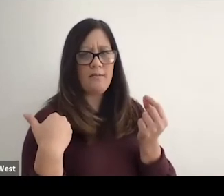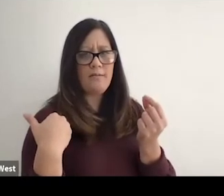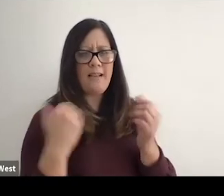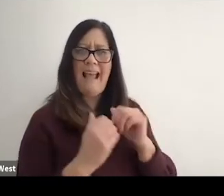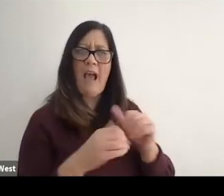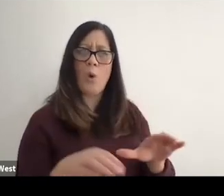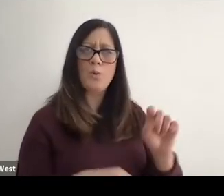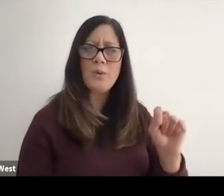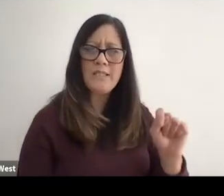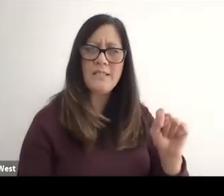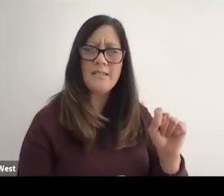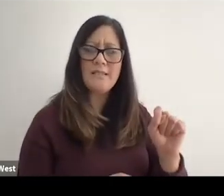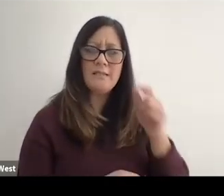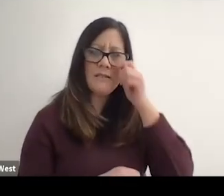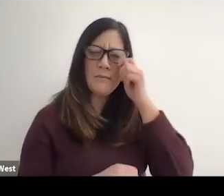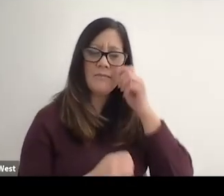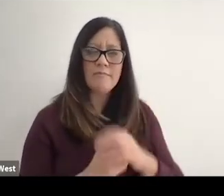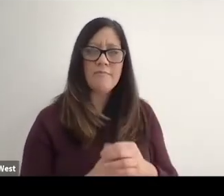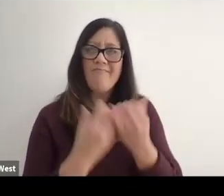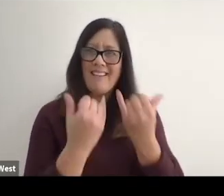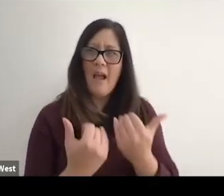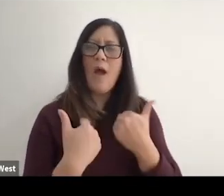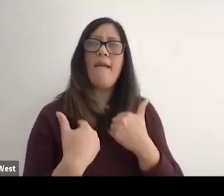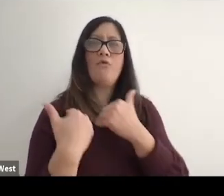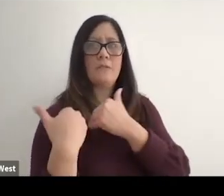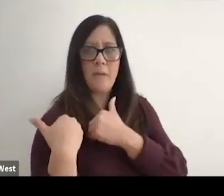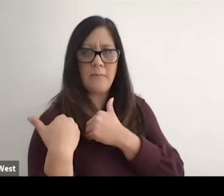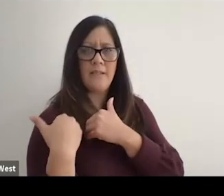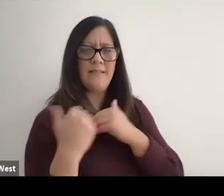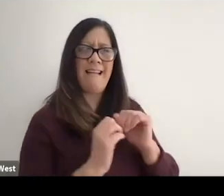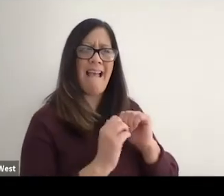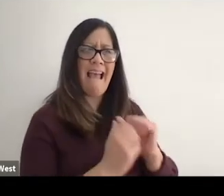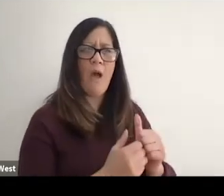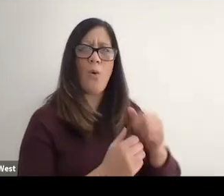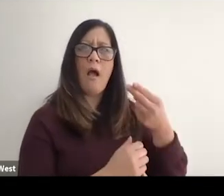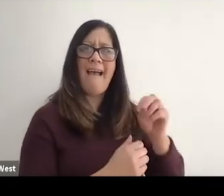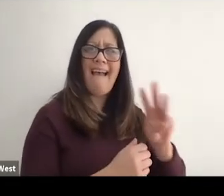And how we're going to get it done? How would I do it now that I have a responsibility?